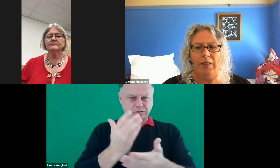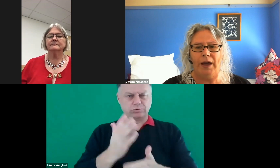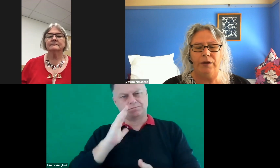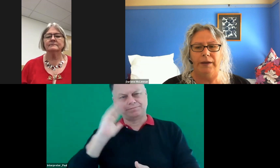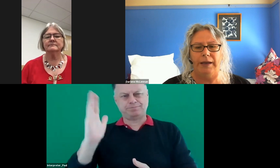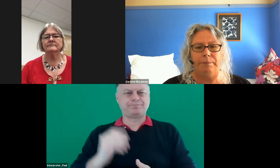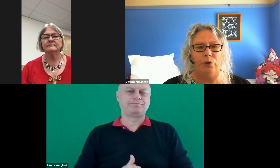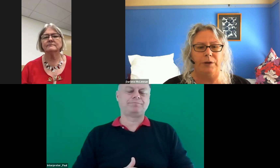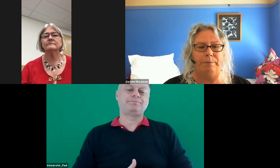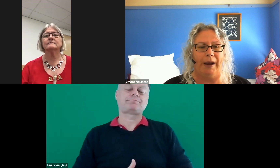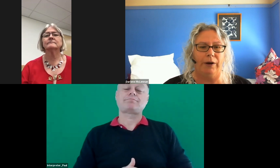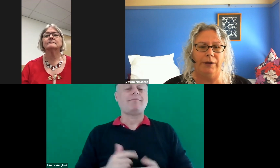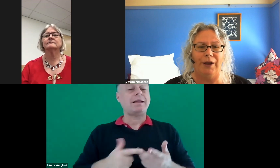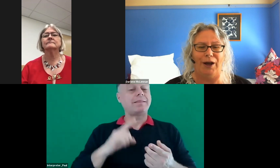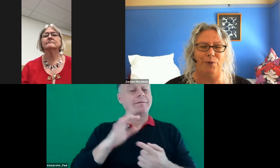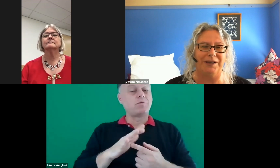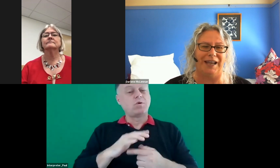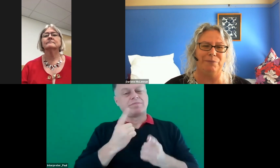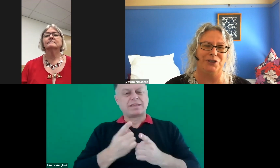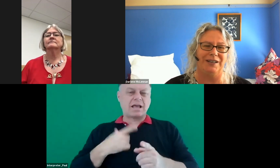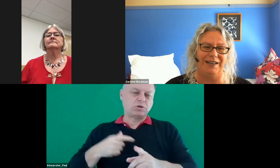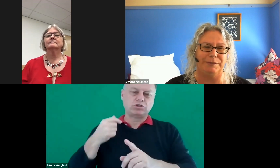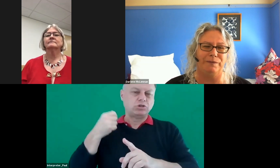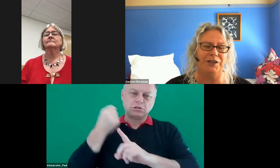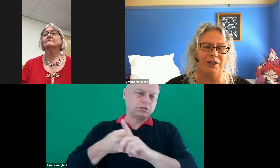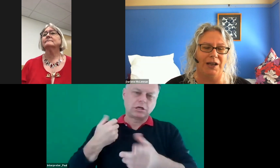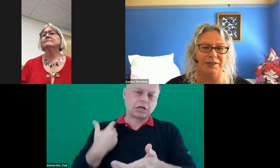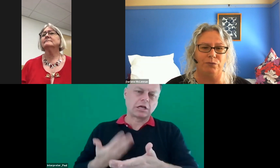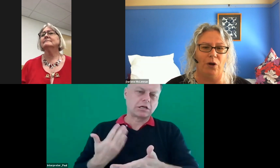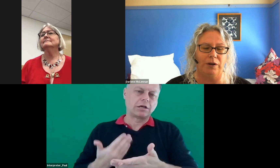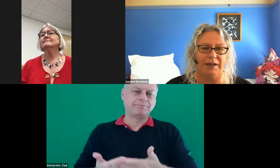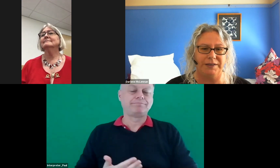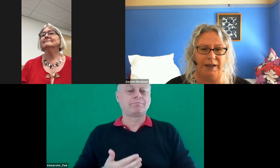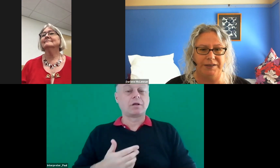The other important barrow I wanted to keep pushing is professionalise the role of us as